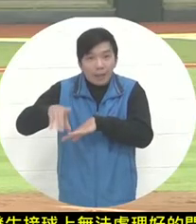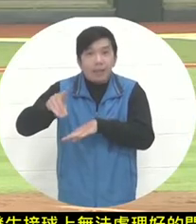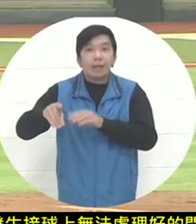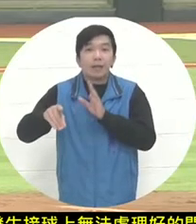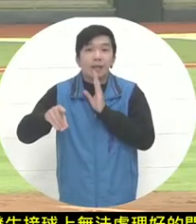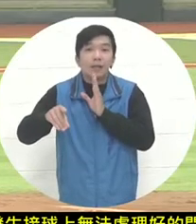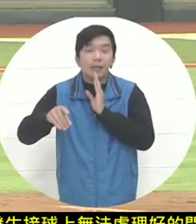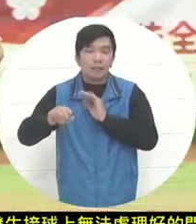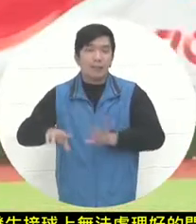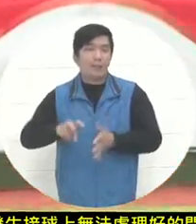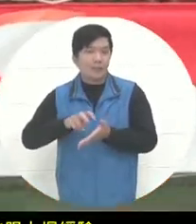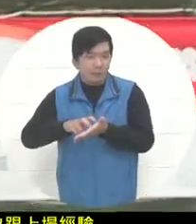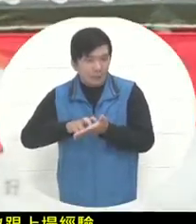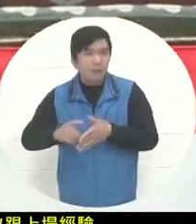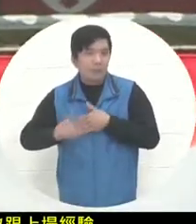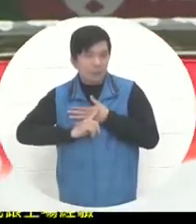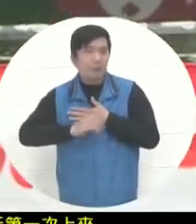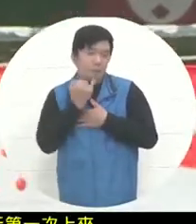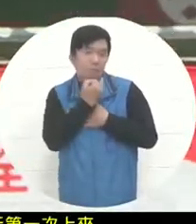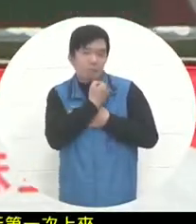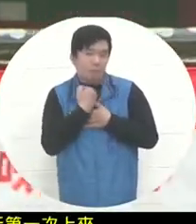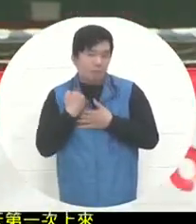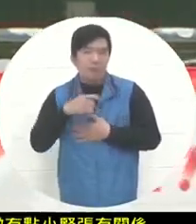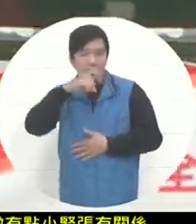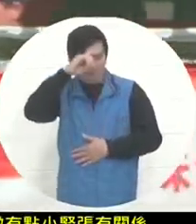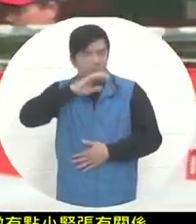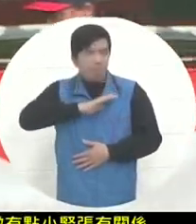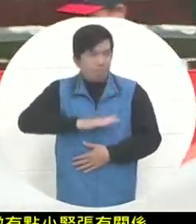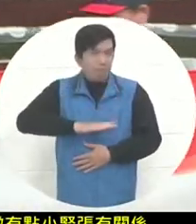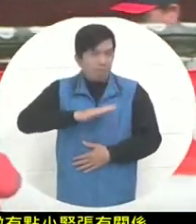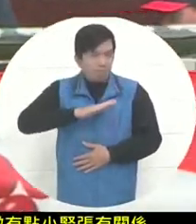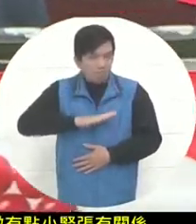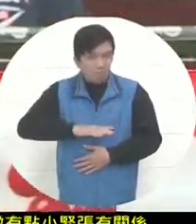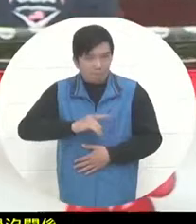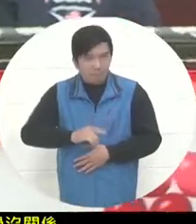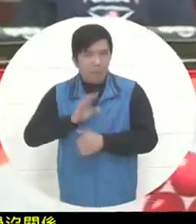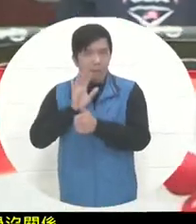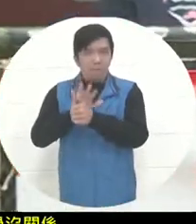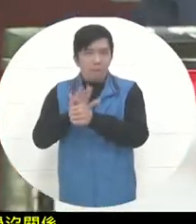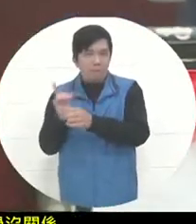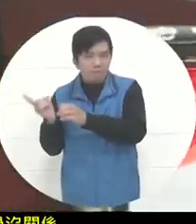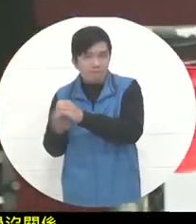Now they will try to use their bats to help the team and see if they can pull it off. I got some points back.